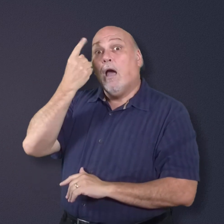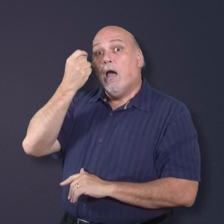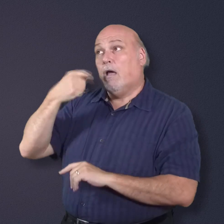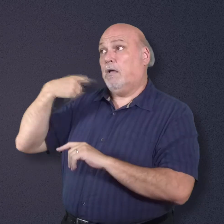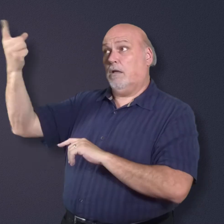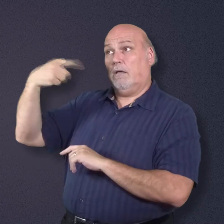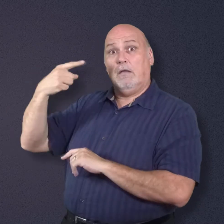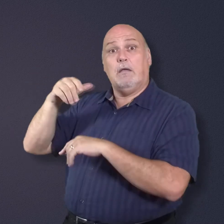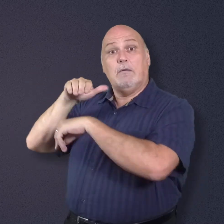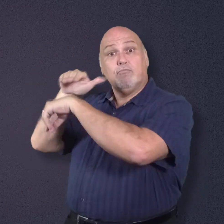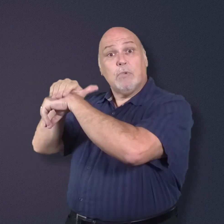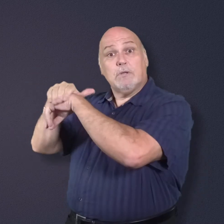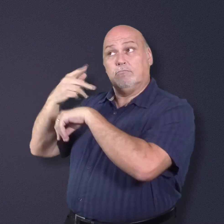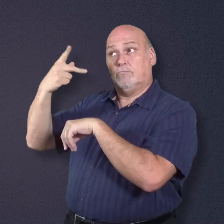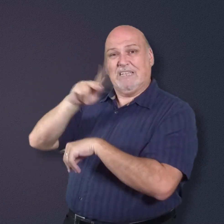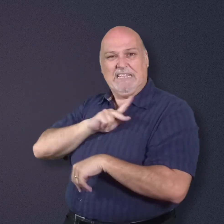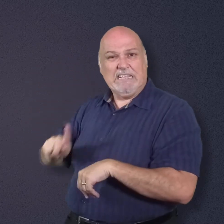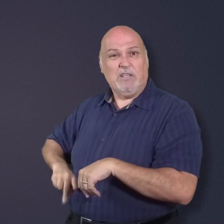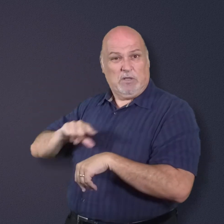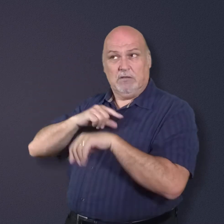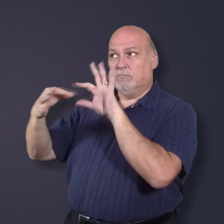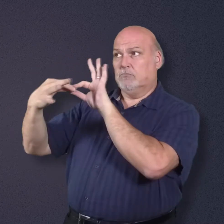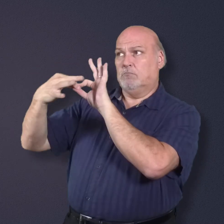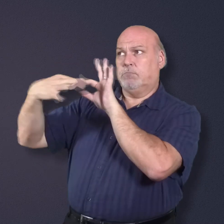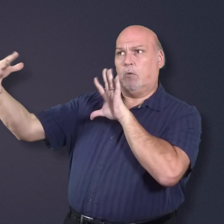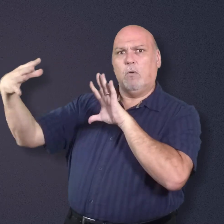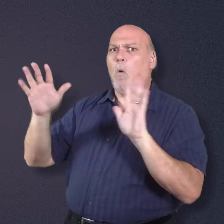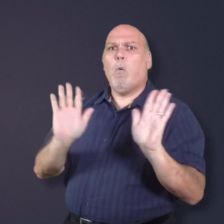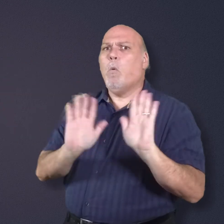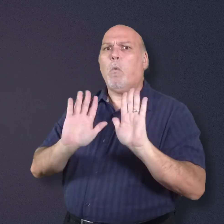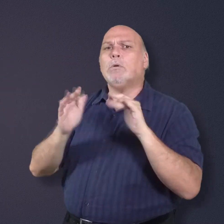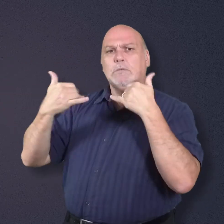That doesn't mean Canada separated from Britain.